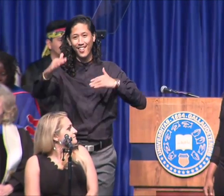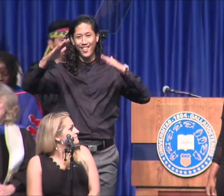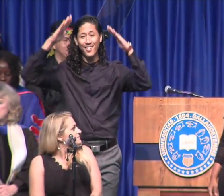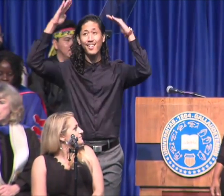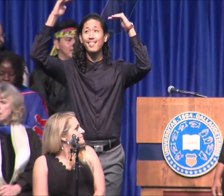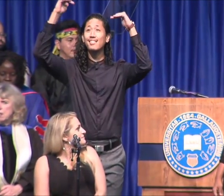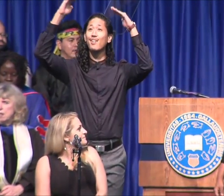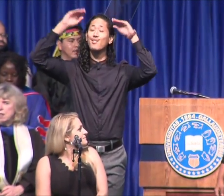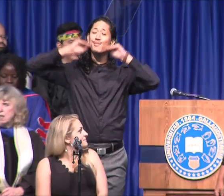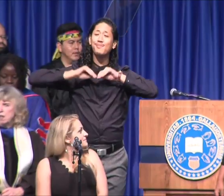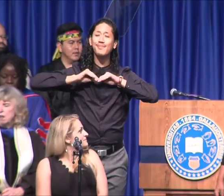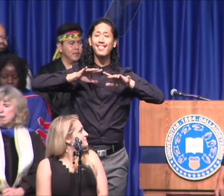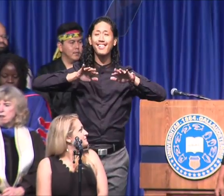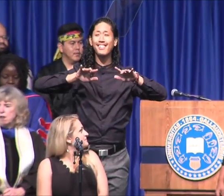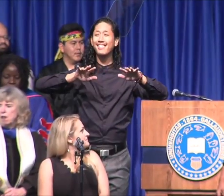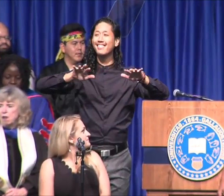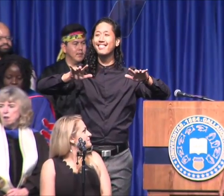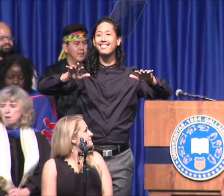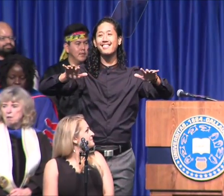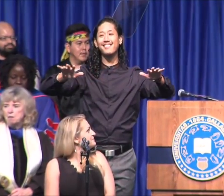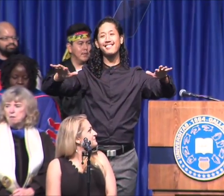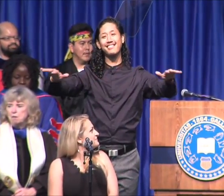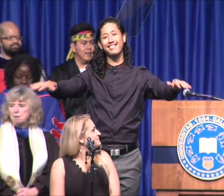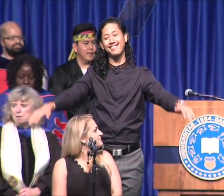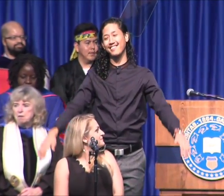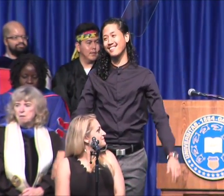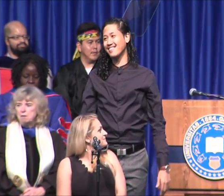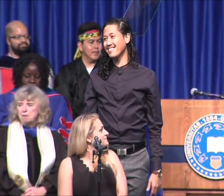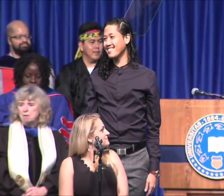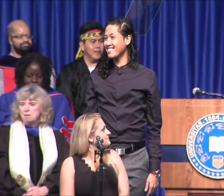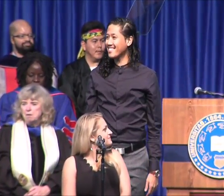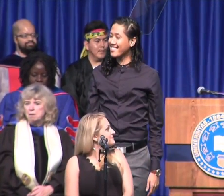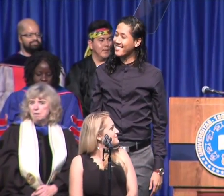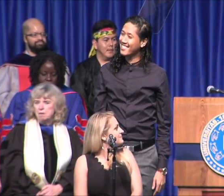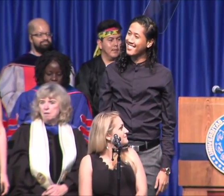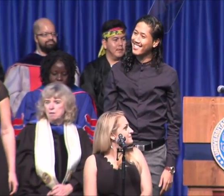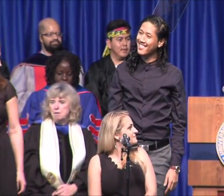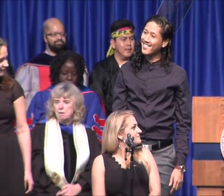A time of hope through the land